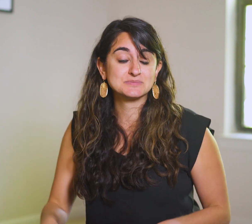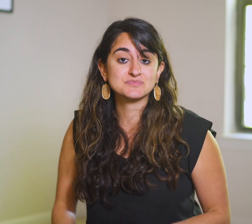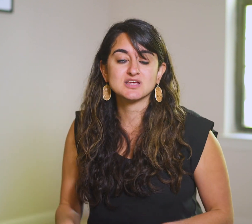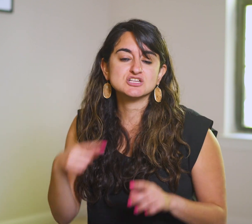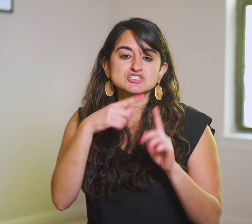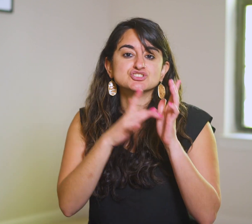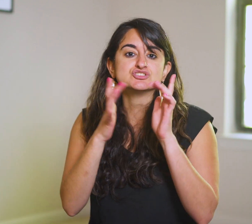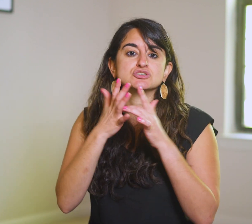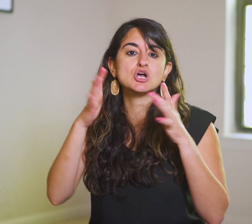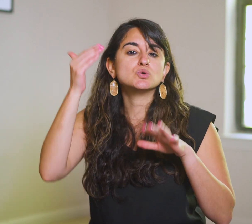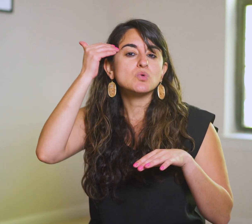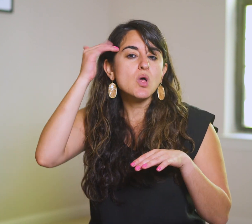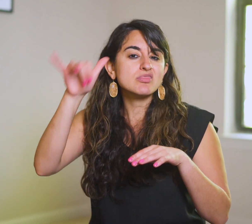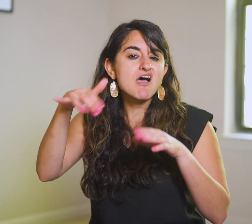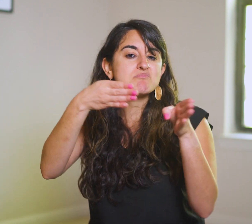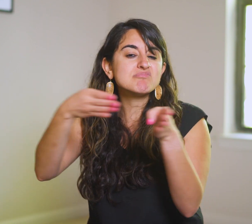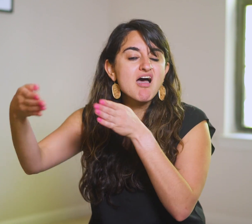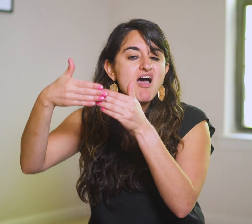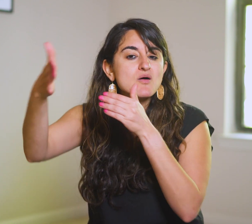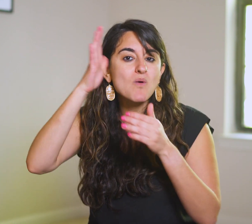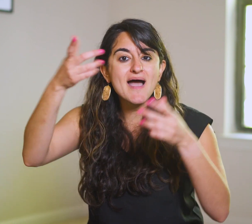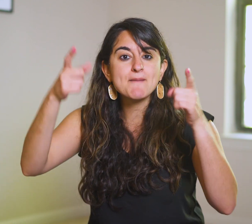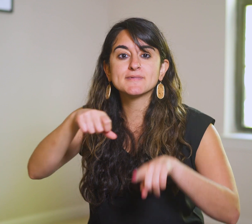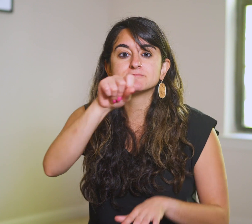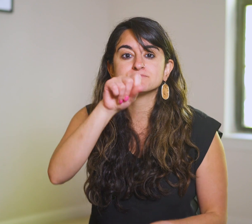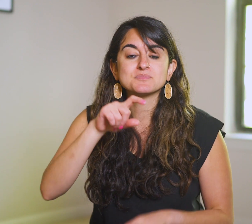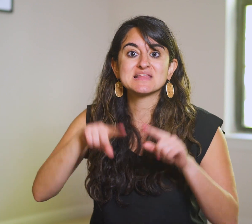He knows this is the plan,